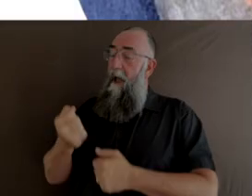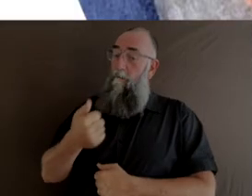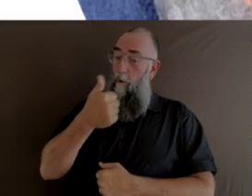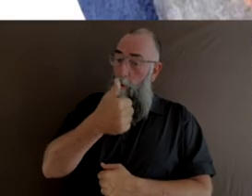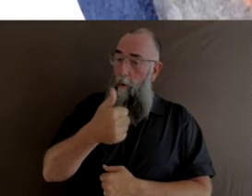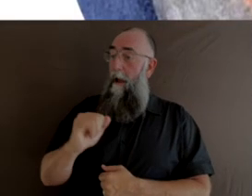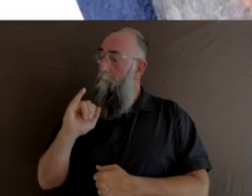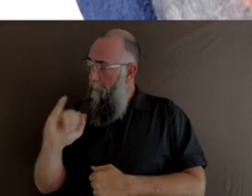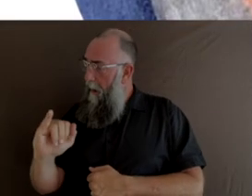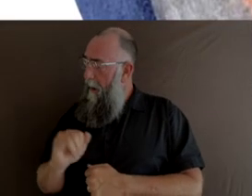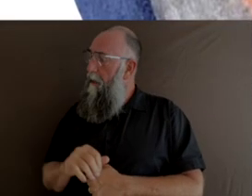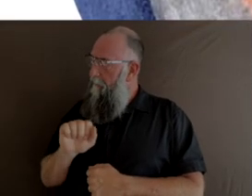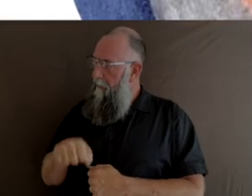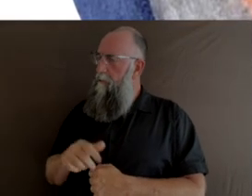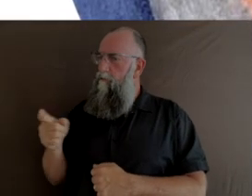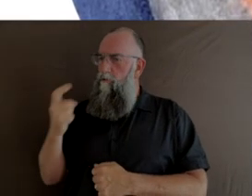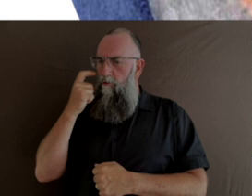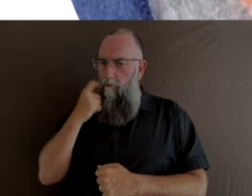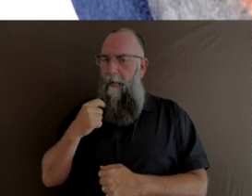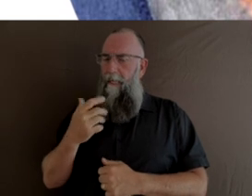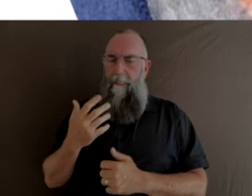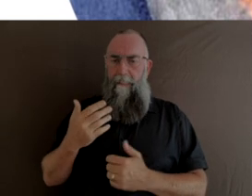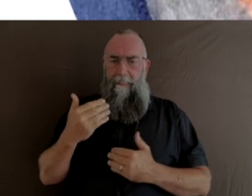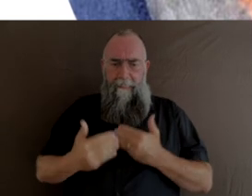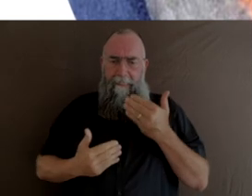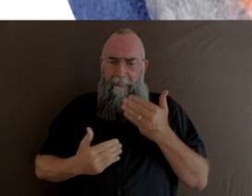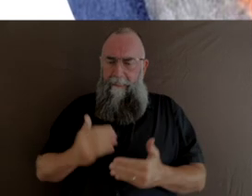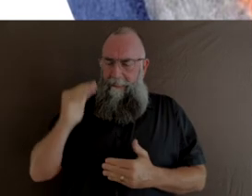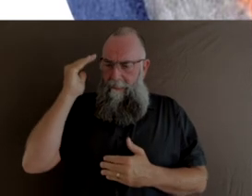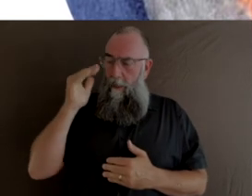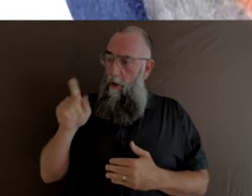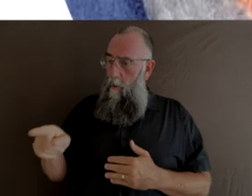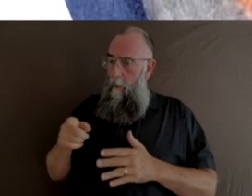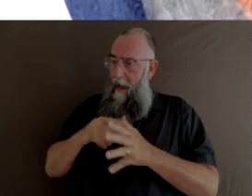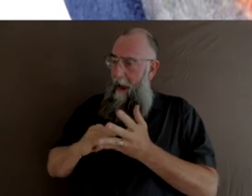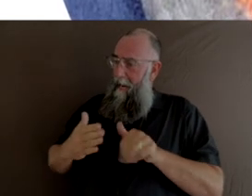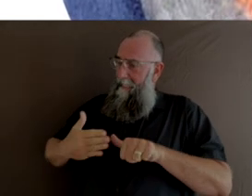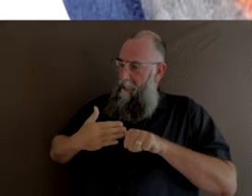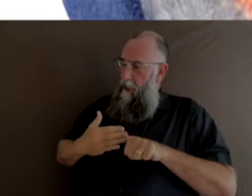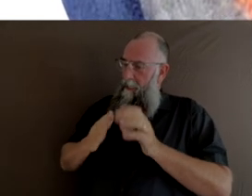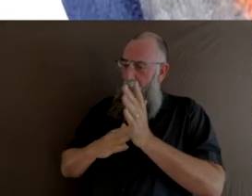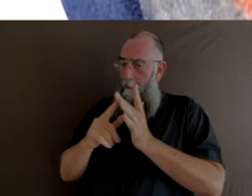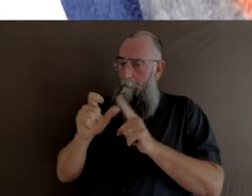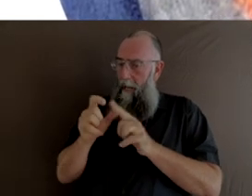Trying to exist as an indigenous midwife in a more holistic way